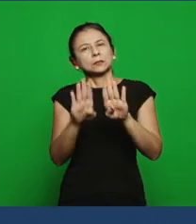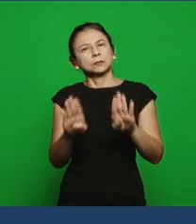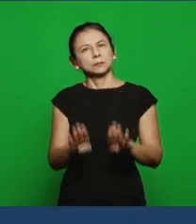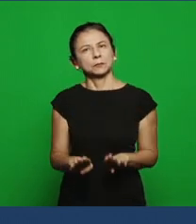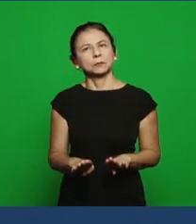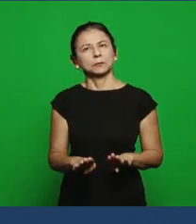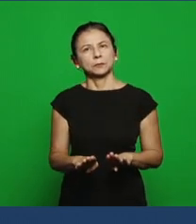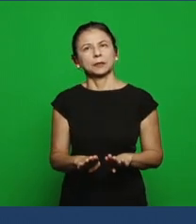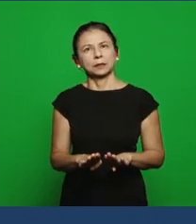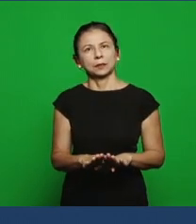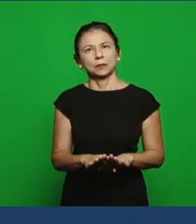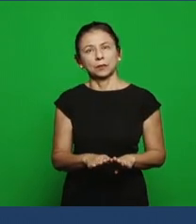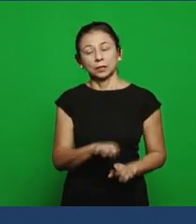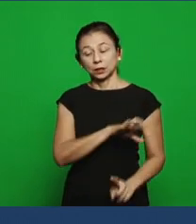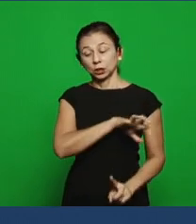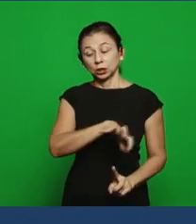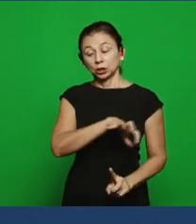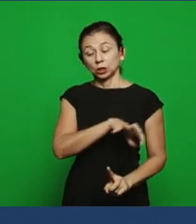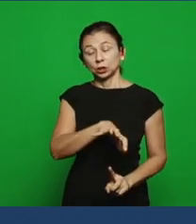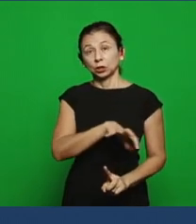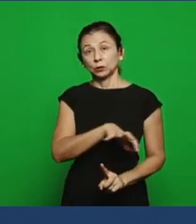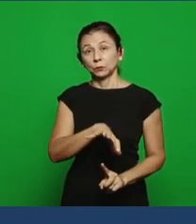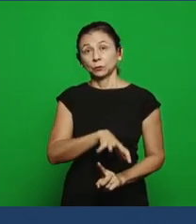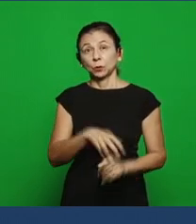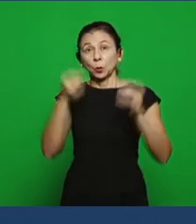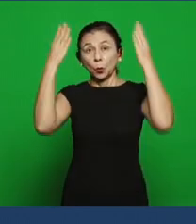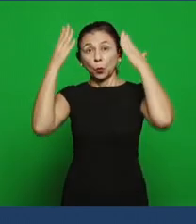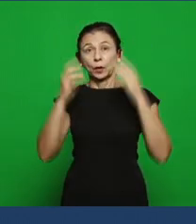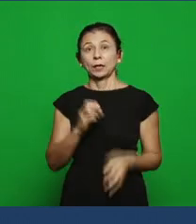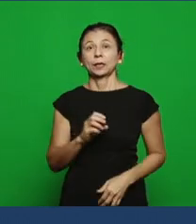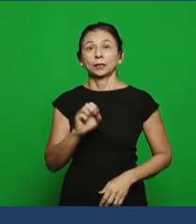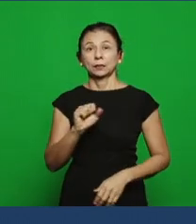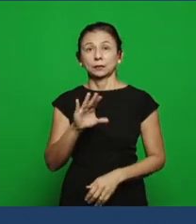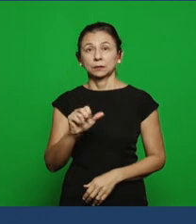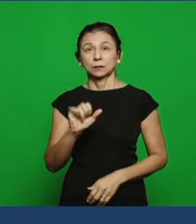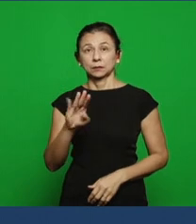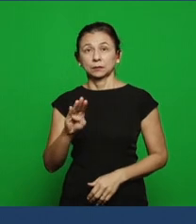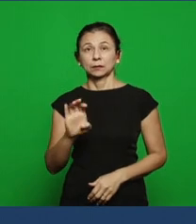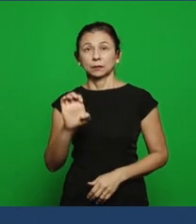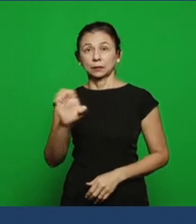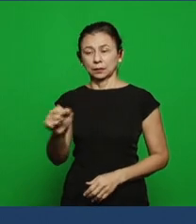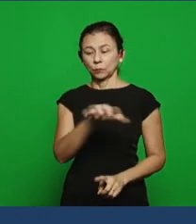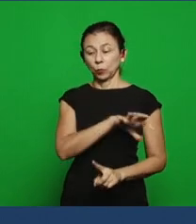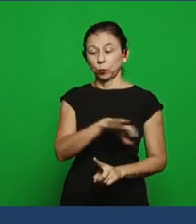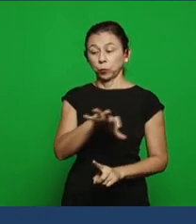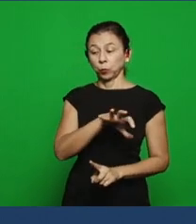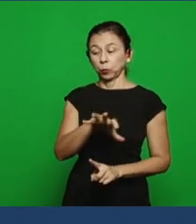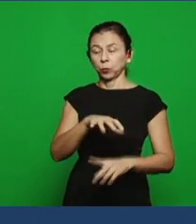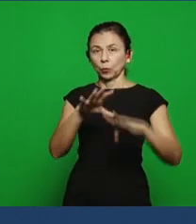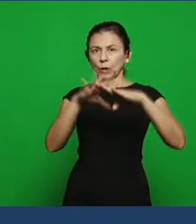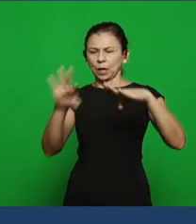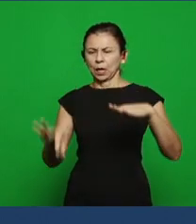King Ahab to kill Naboth and take the vineyard of Naboth, so it was another evil that